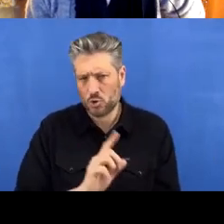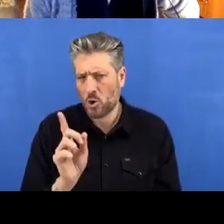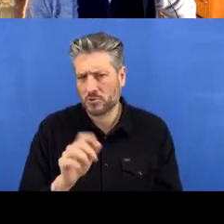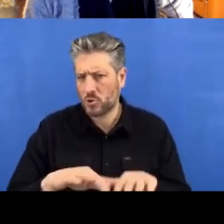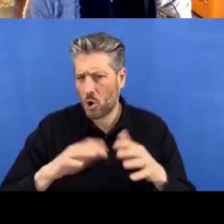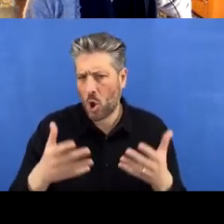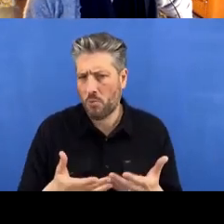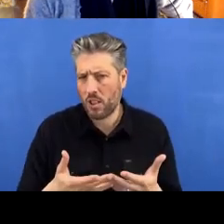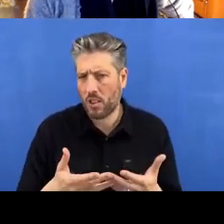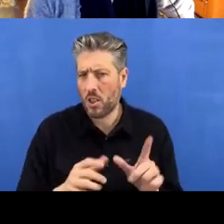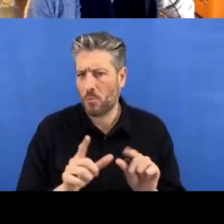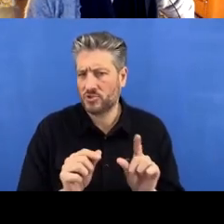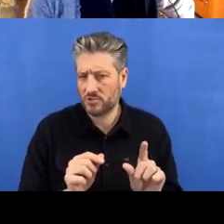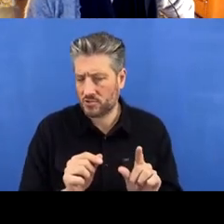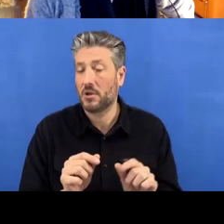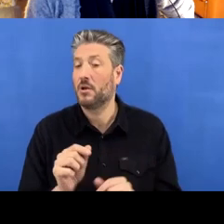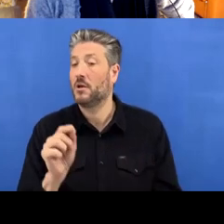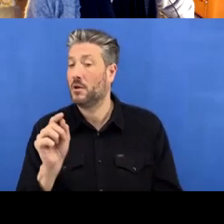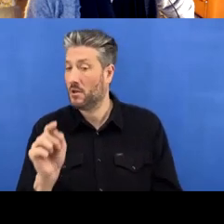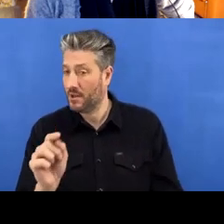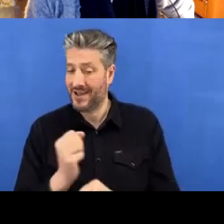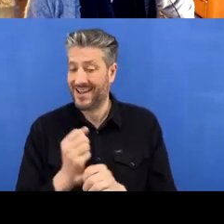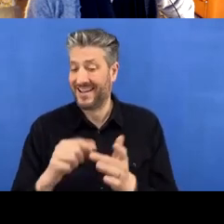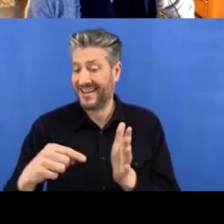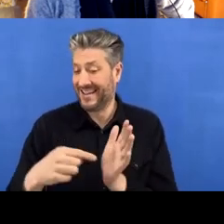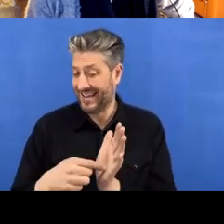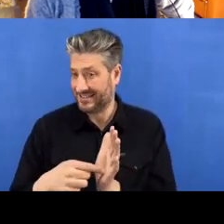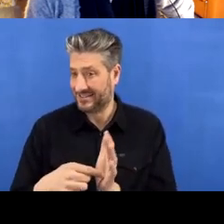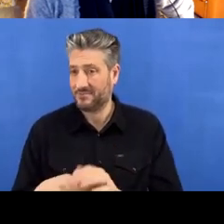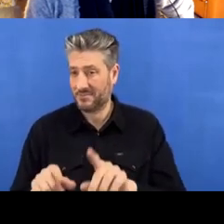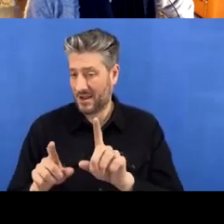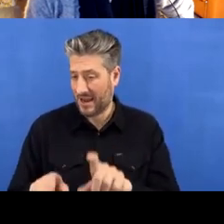and then here we need to click ‘Git’ as our version control system and